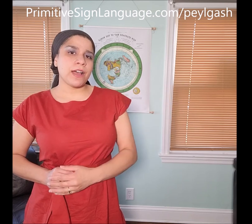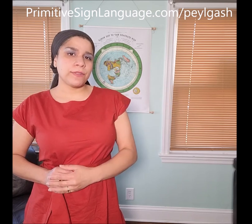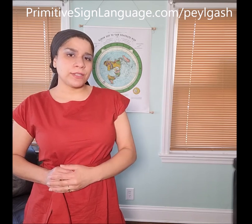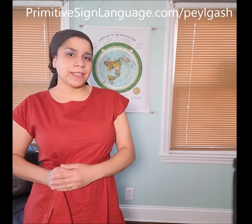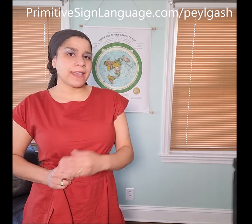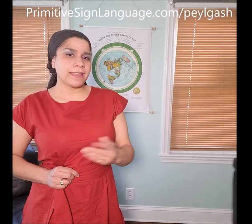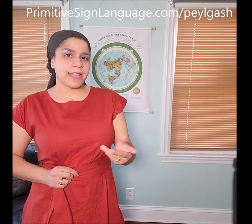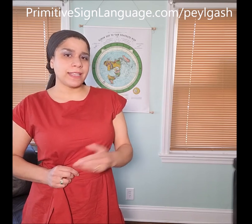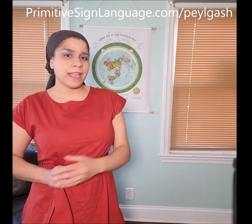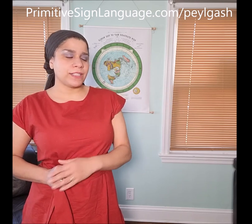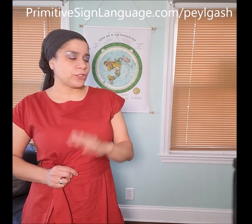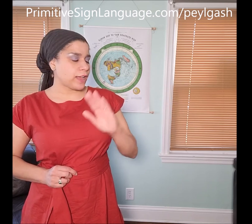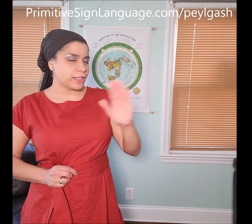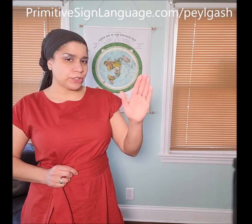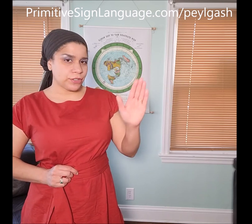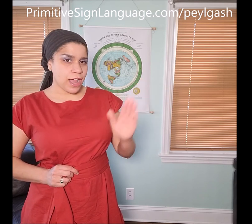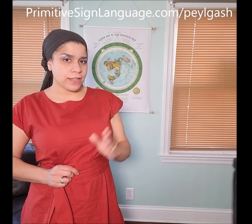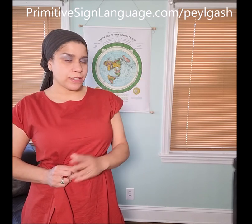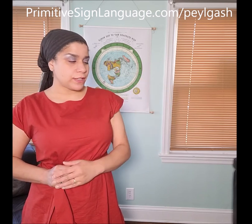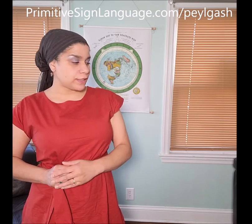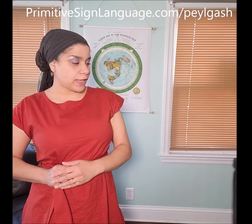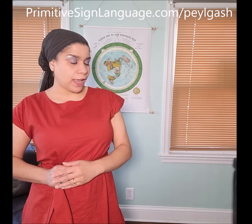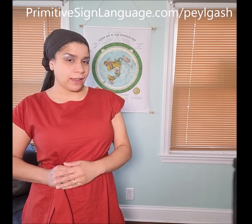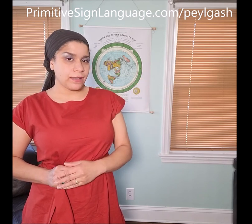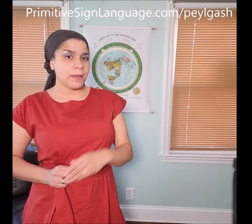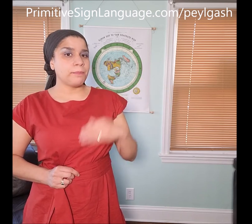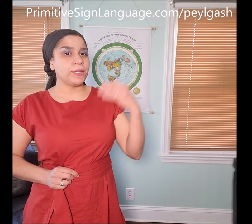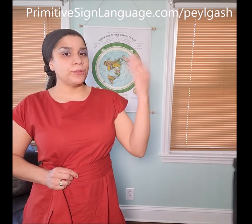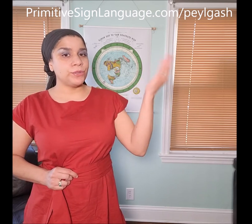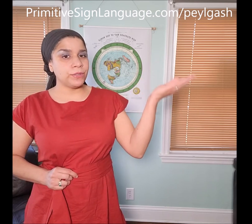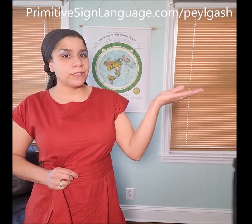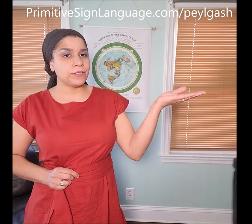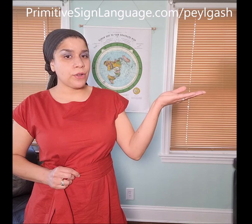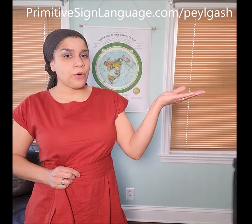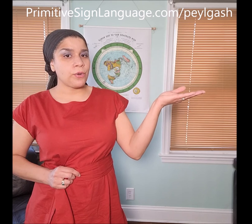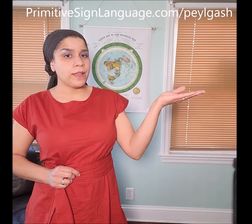off looks like, that's the hand gesture. I shall not sign it but you do need to know